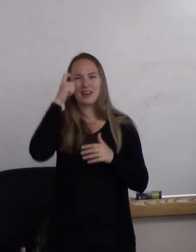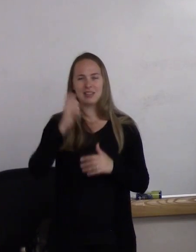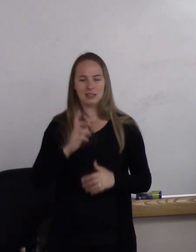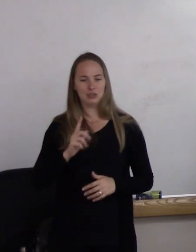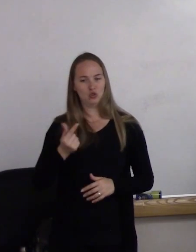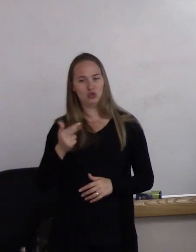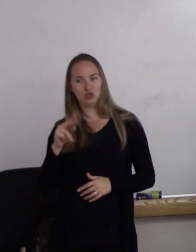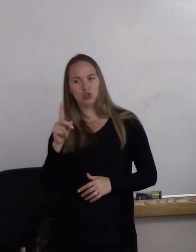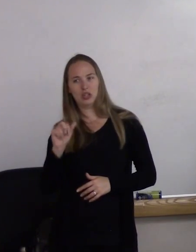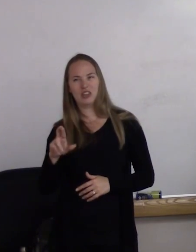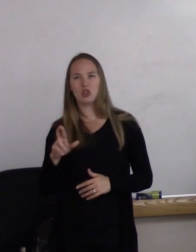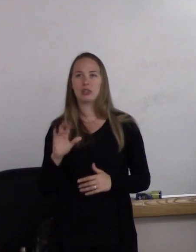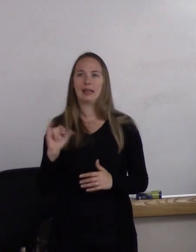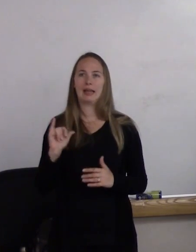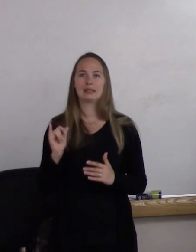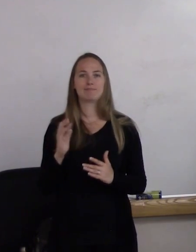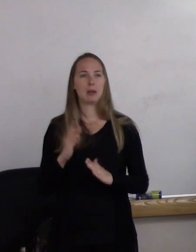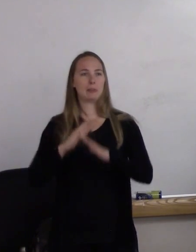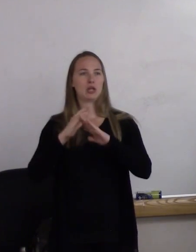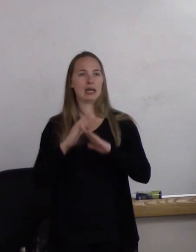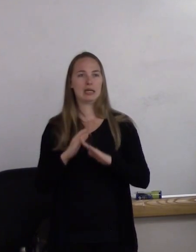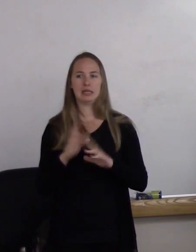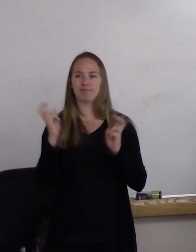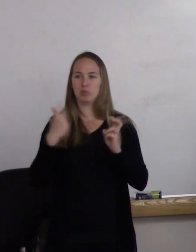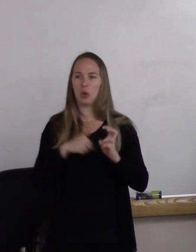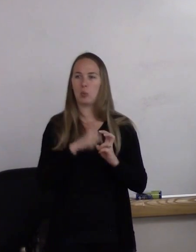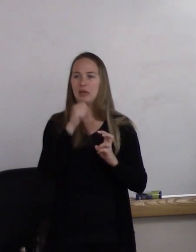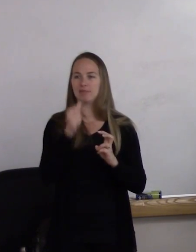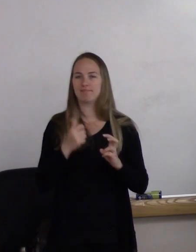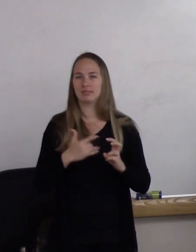this kind of protected construct that we don't often talk about